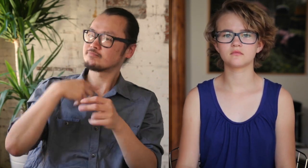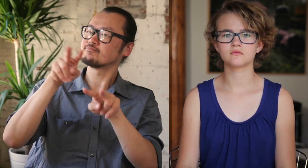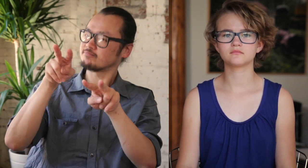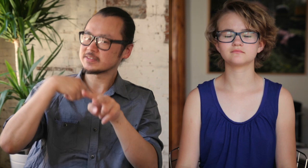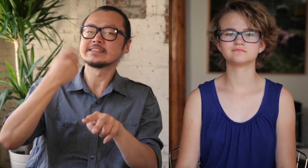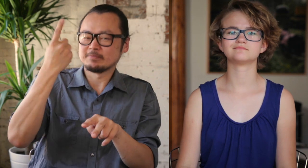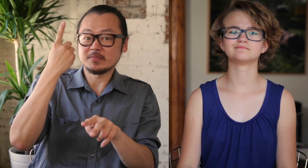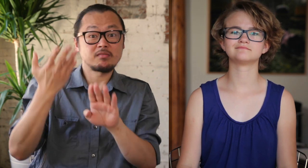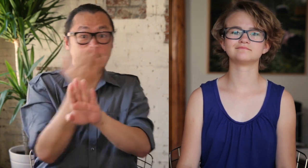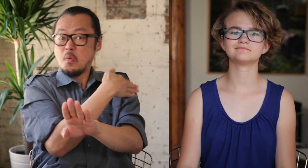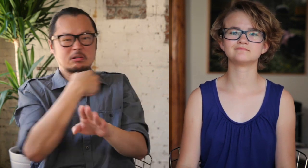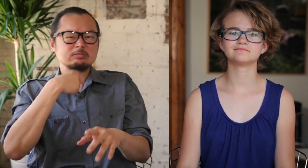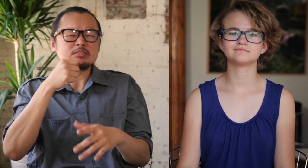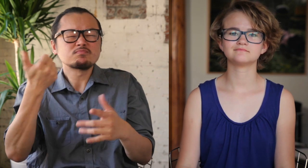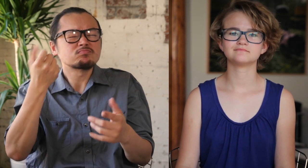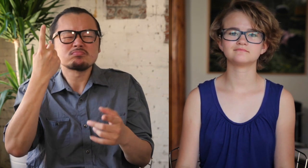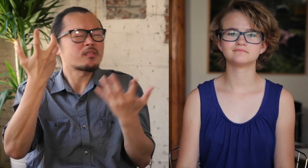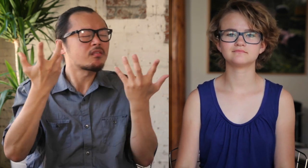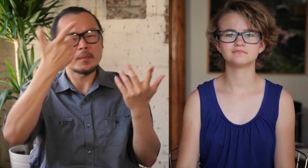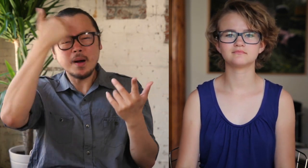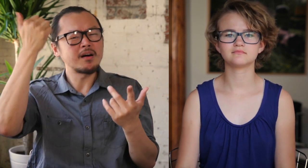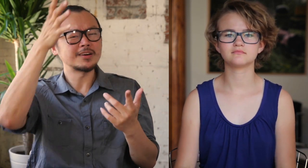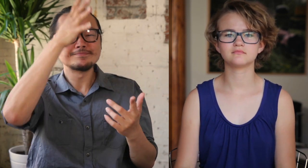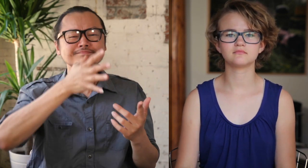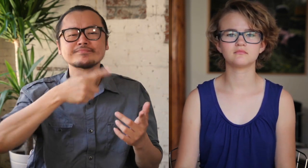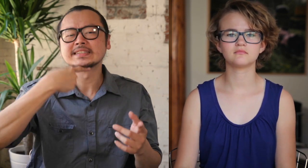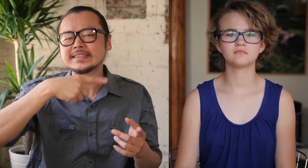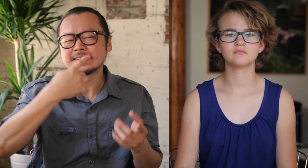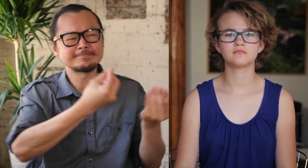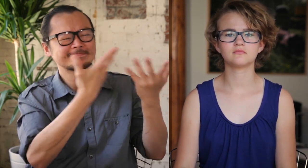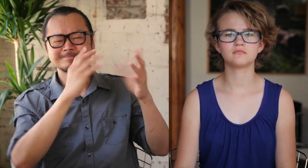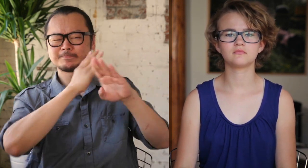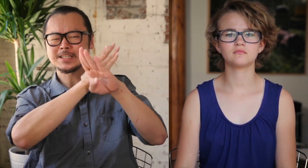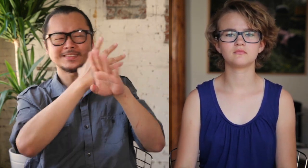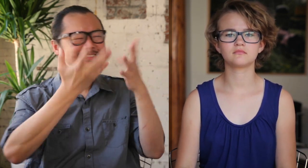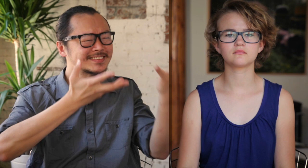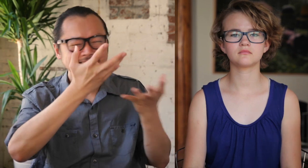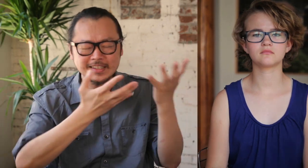At last, I understood this. Prior to this, I didn't know how things worked. My parents were hearing and there was a communication barrier at home.